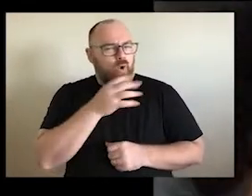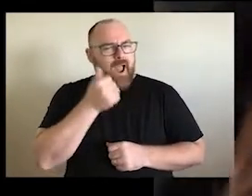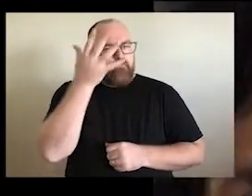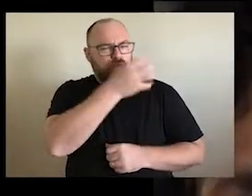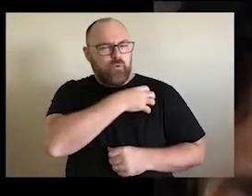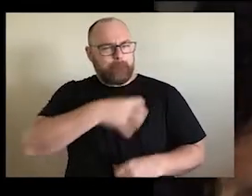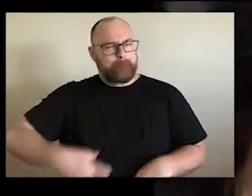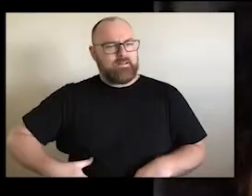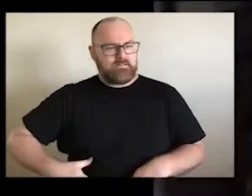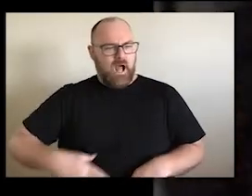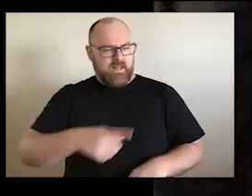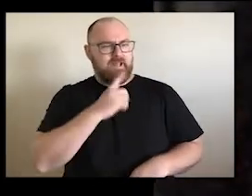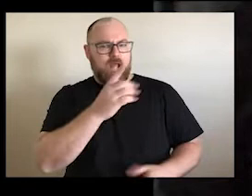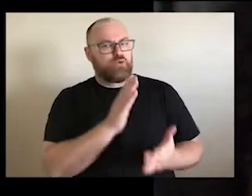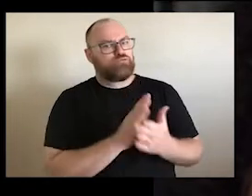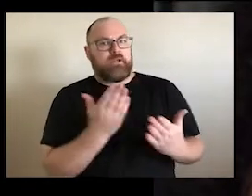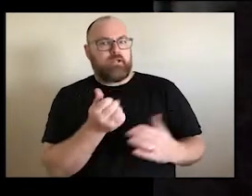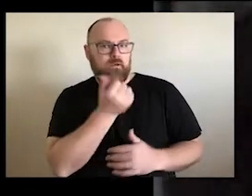say the real Aborigines